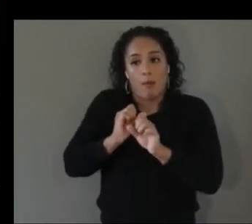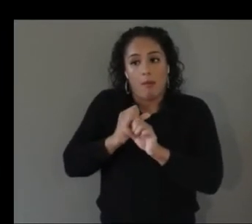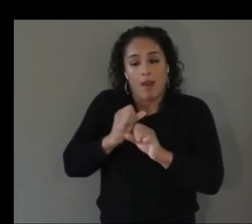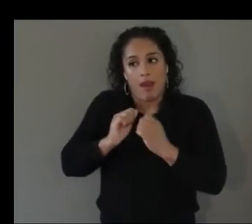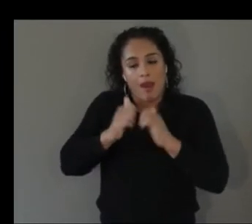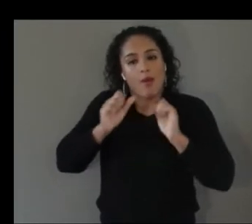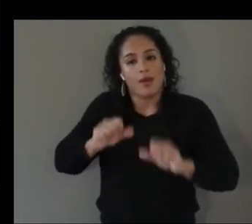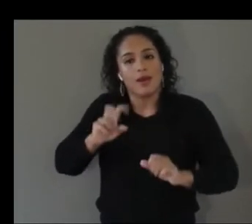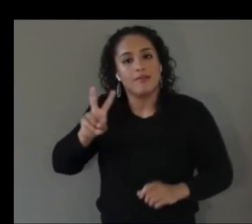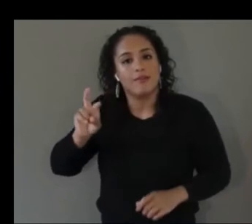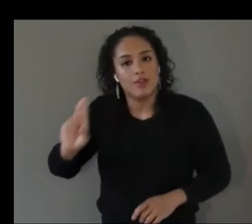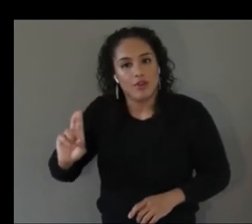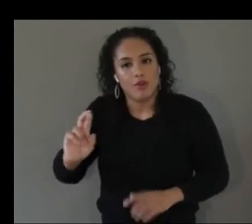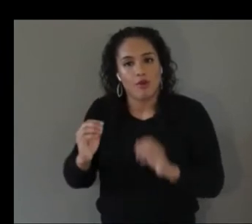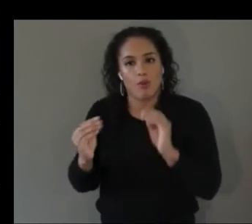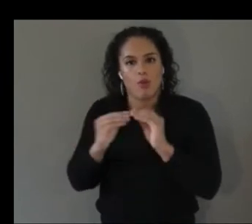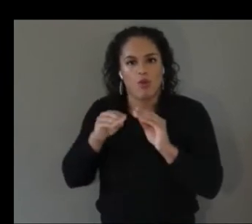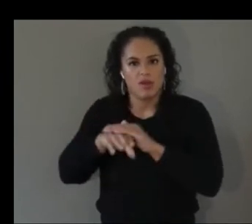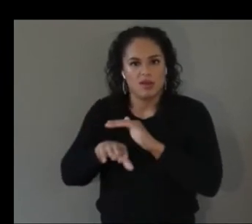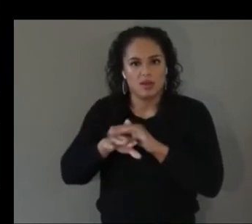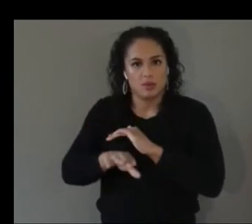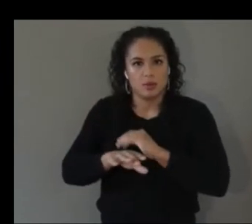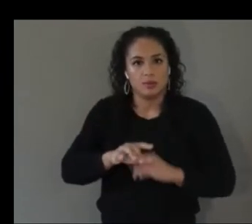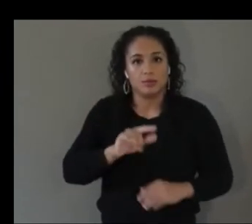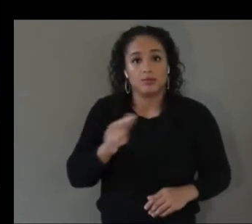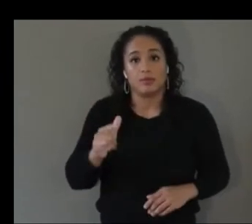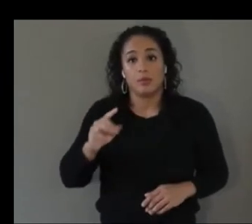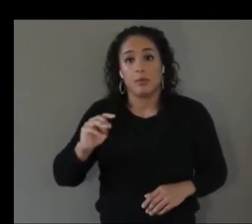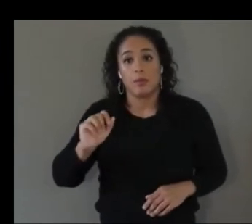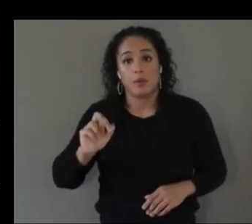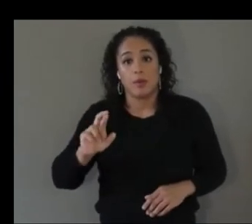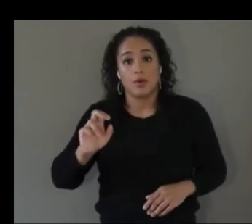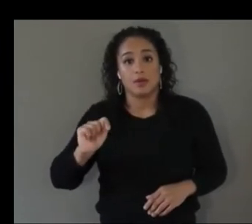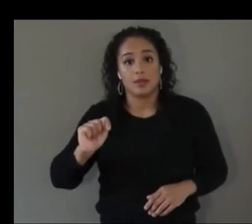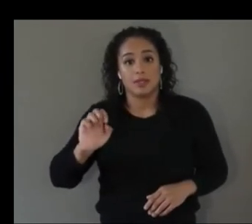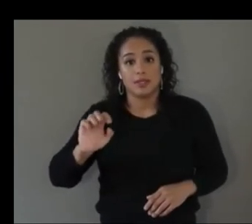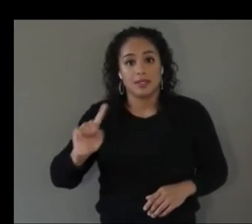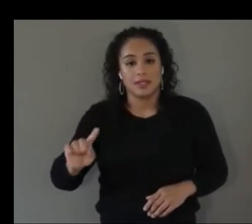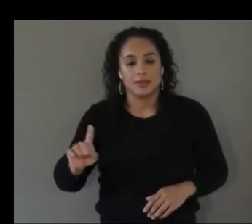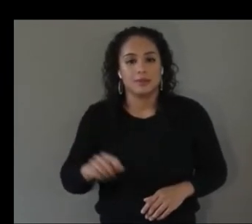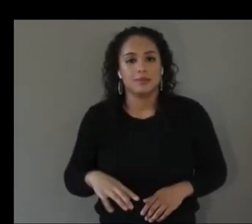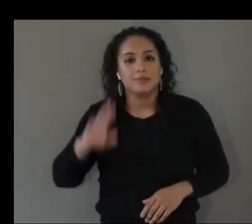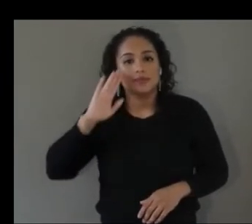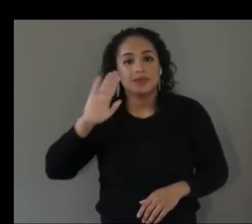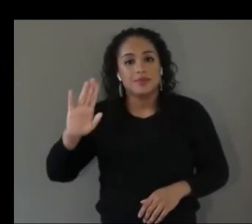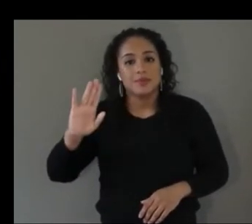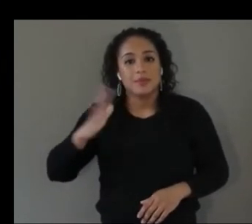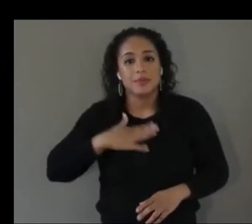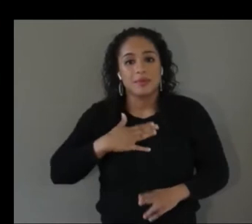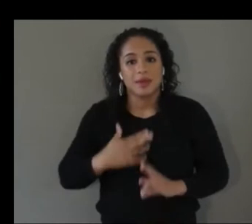and martez yeah hi everyone my name is martez mod i'm a senior researcher in